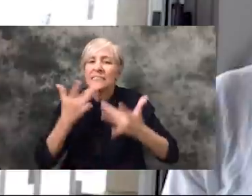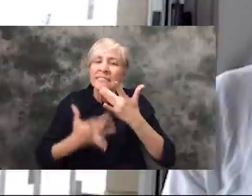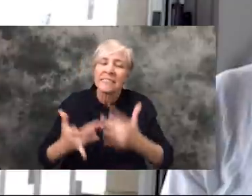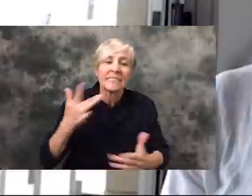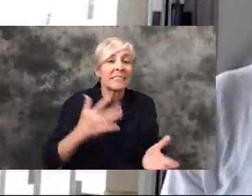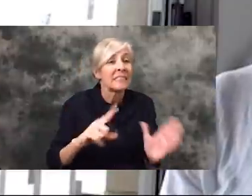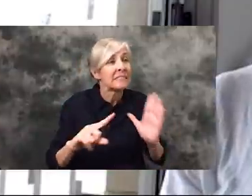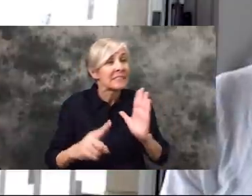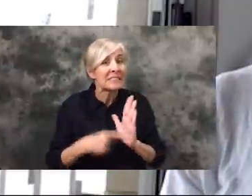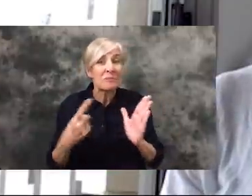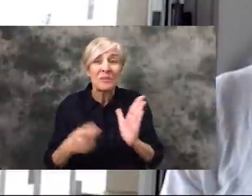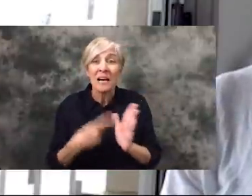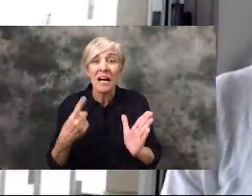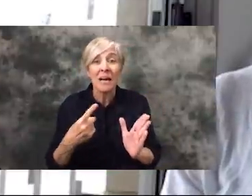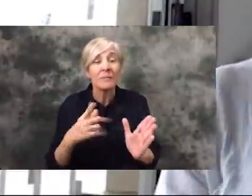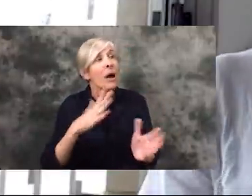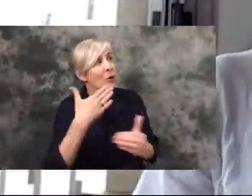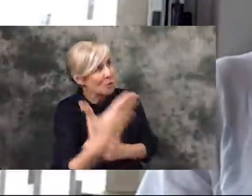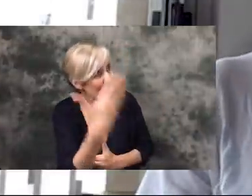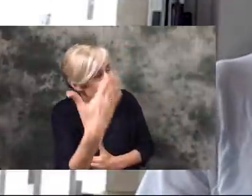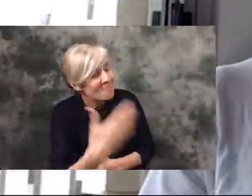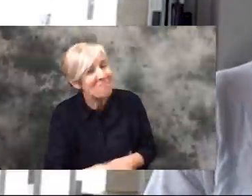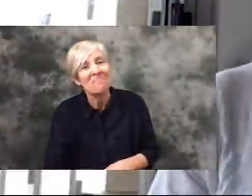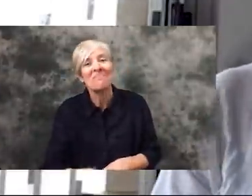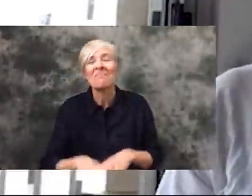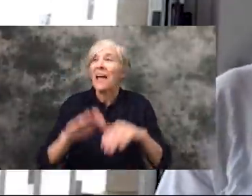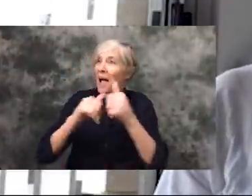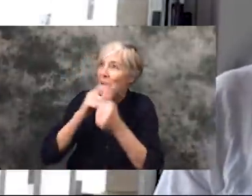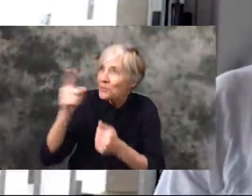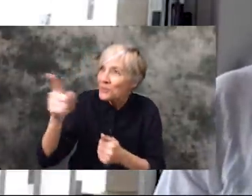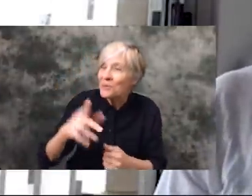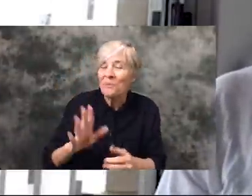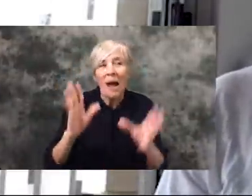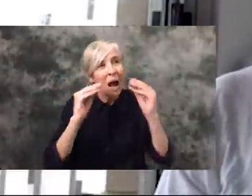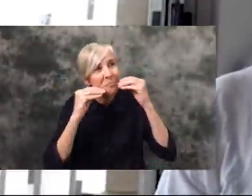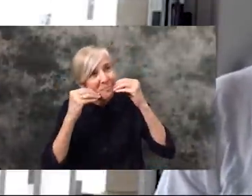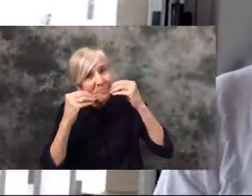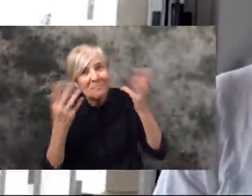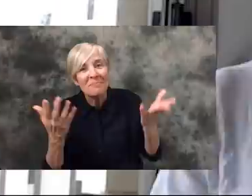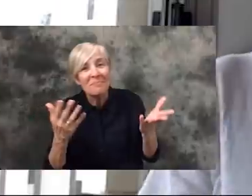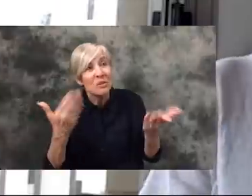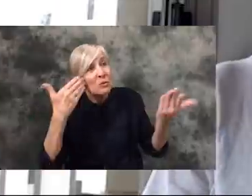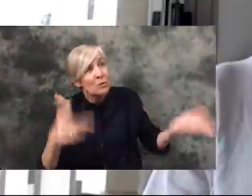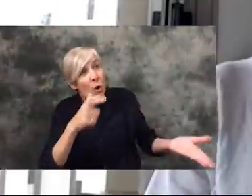And sometimes just a "good morning" or "how are you" or a smile if you don't know